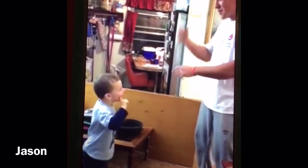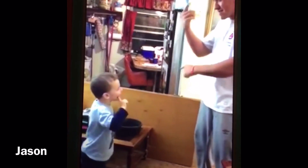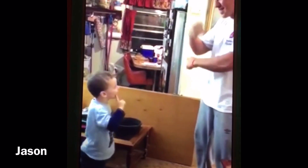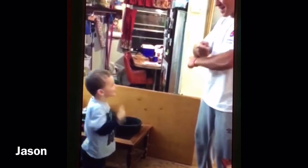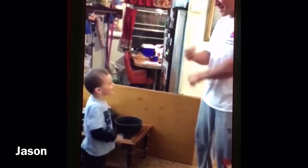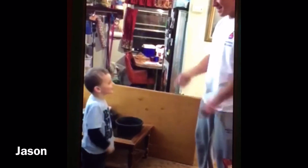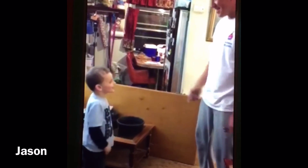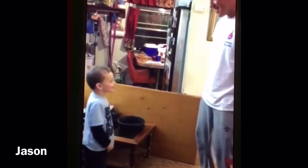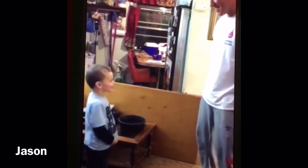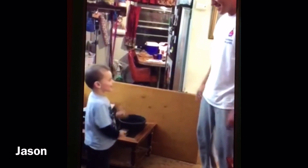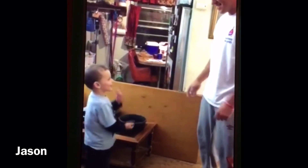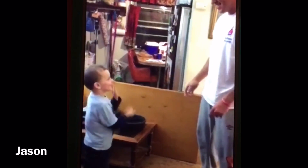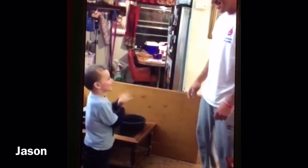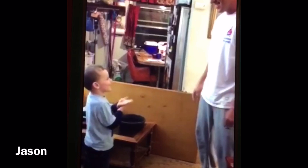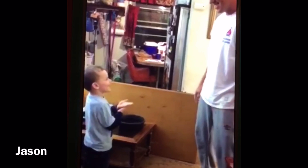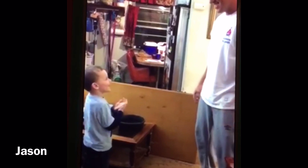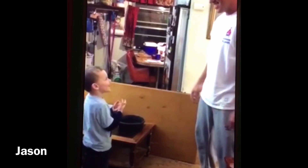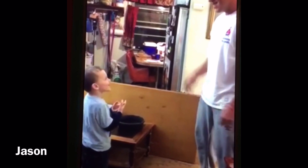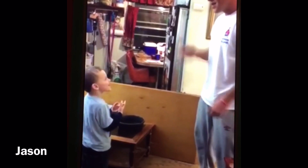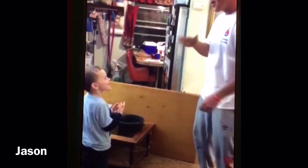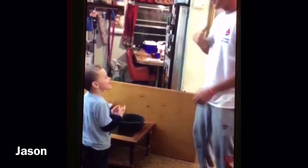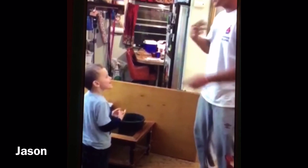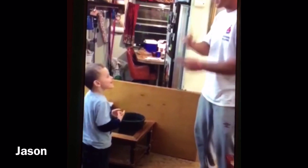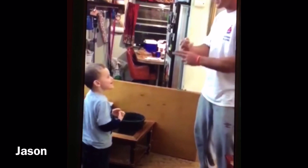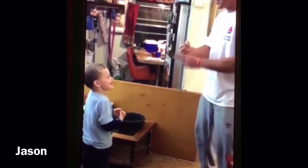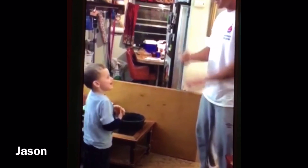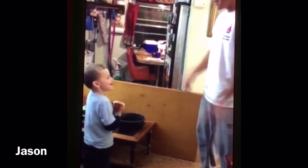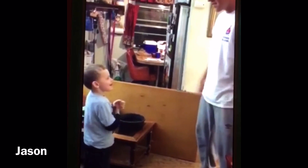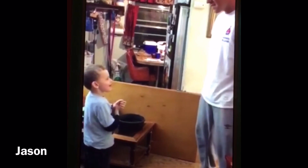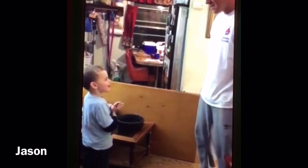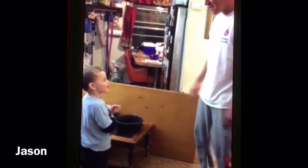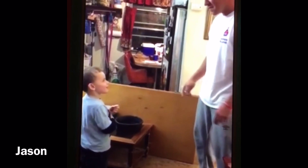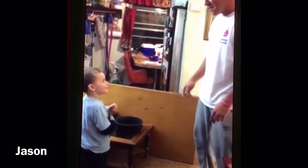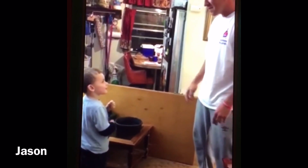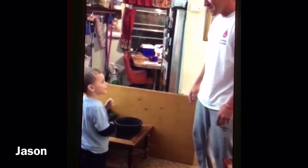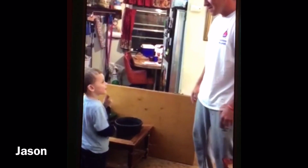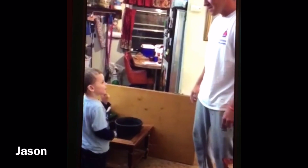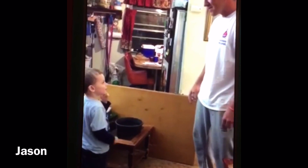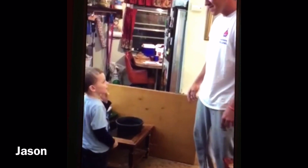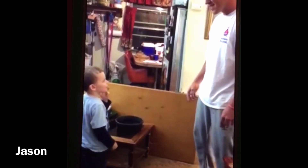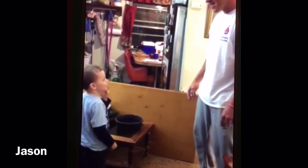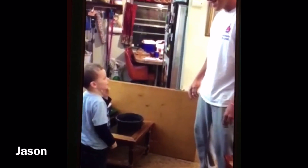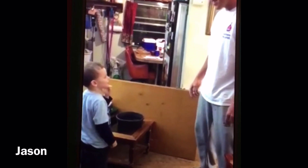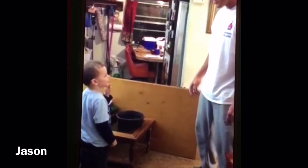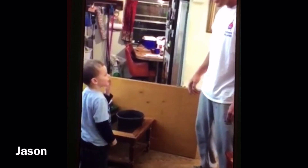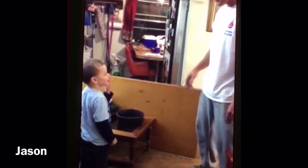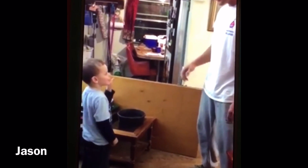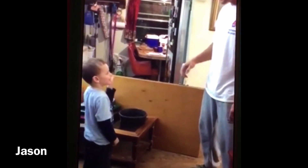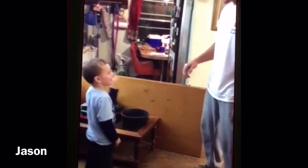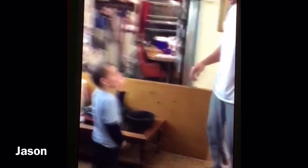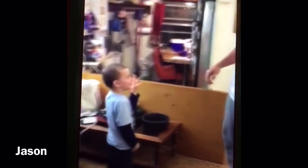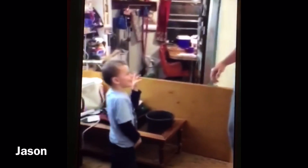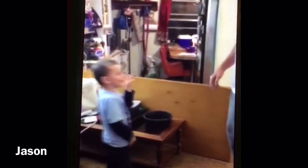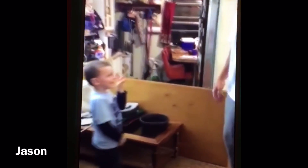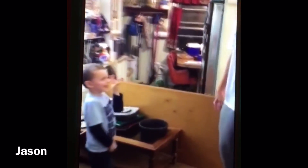Wes: How are you doing today? Jason: good Wes: What is my name? Jason: (attempts to form a W...) Jason: Wes!